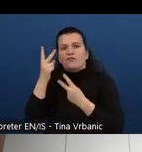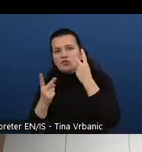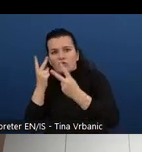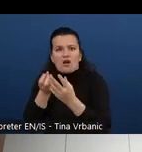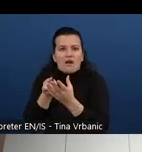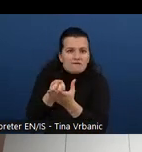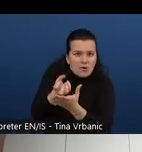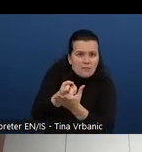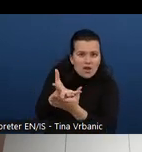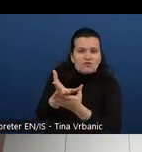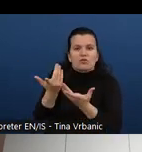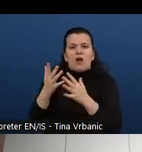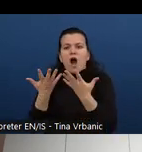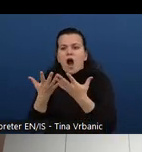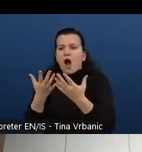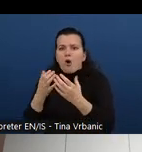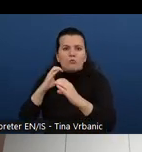multimedia and animations.